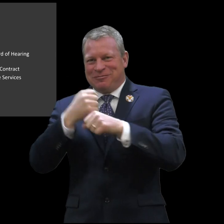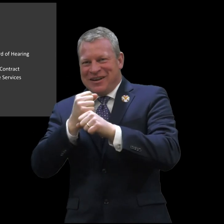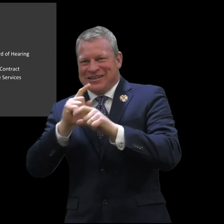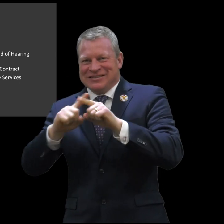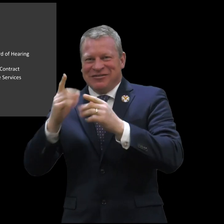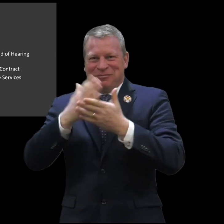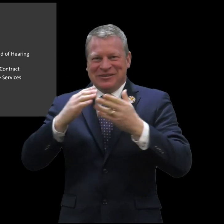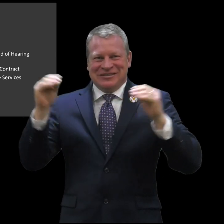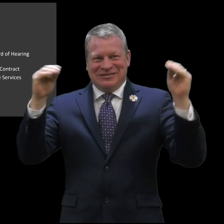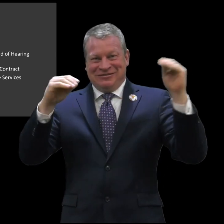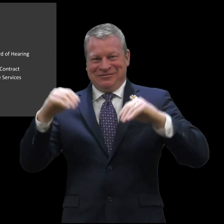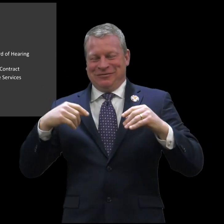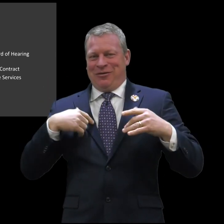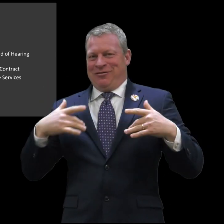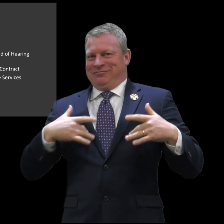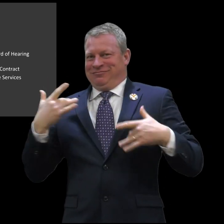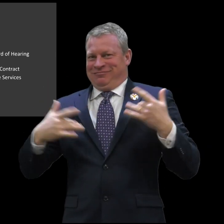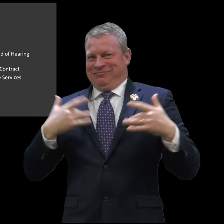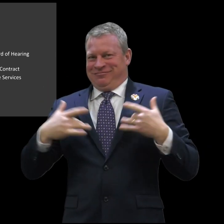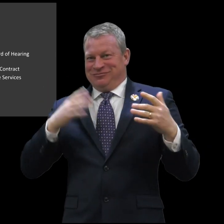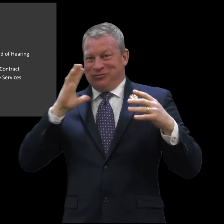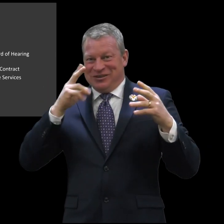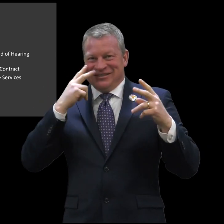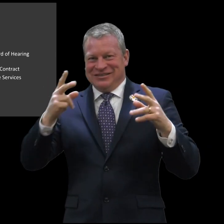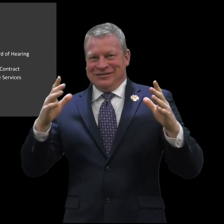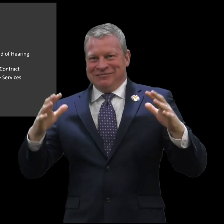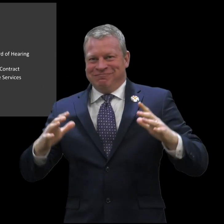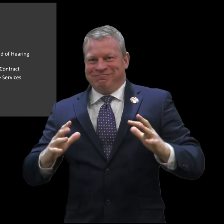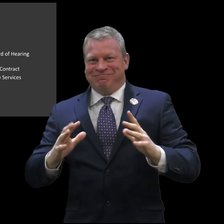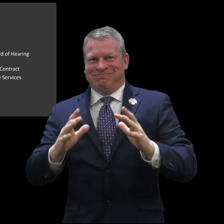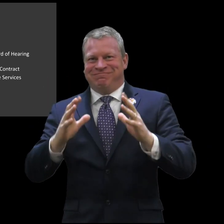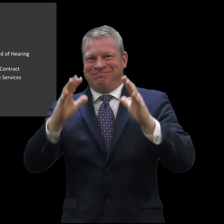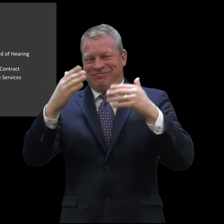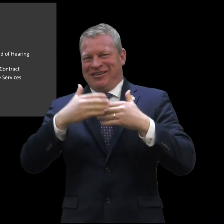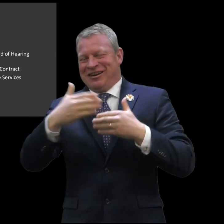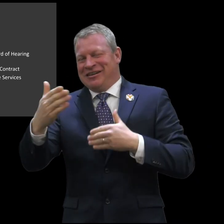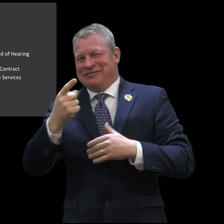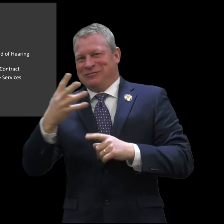various pieces are being made and restored. We're very excited to see the